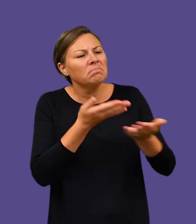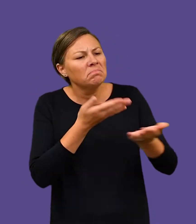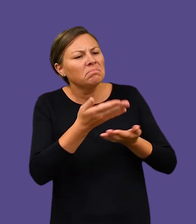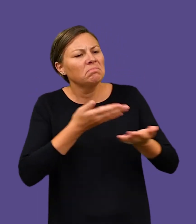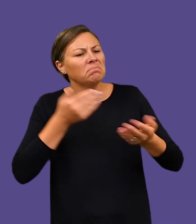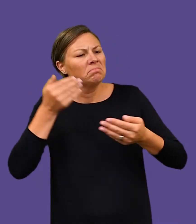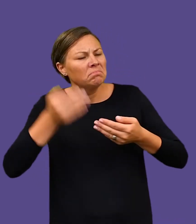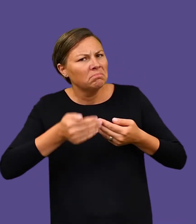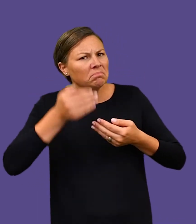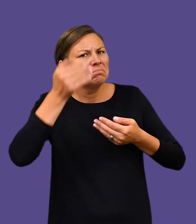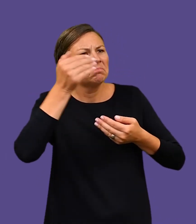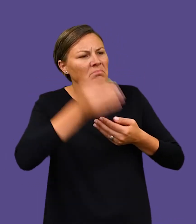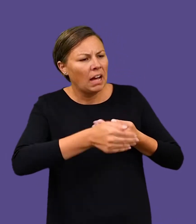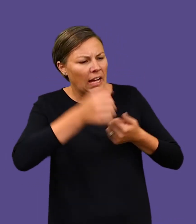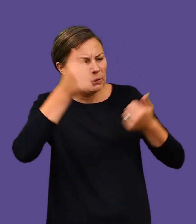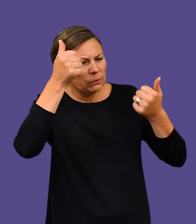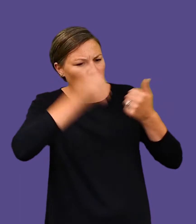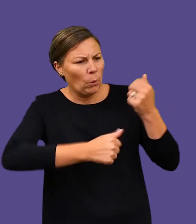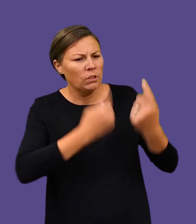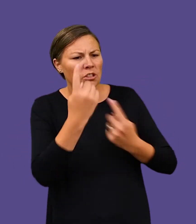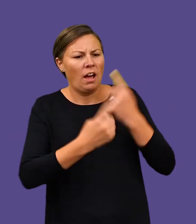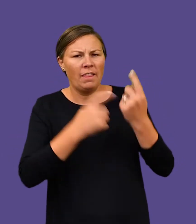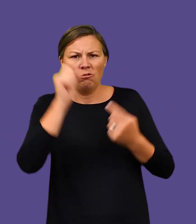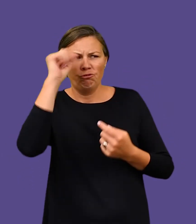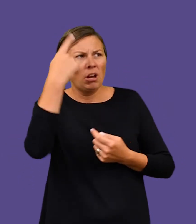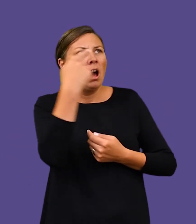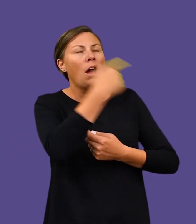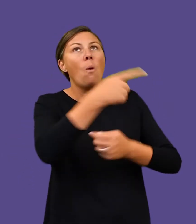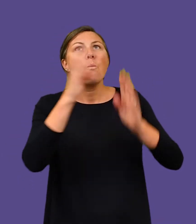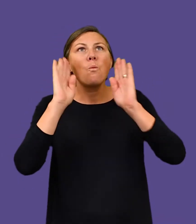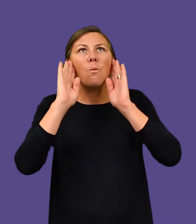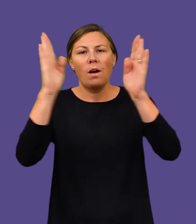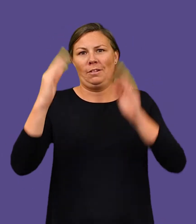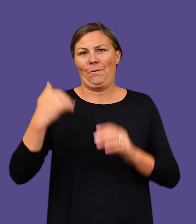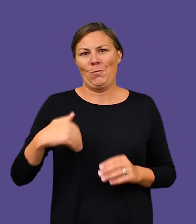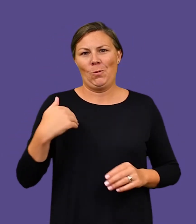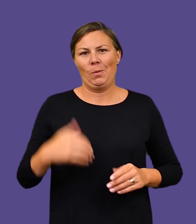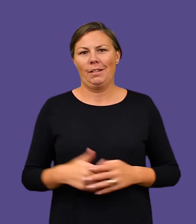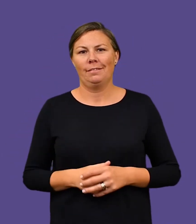Over several weeks, we got to know each other and I discovered I’d met an extraordinary woman,’ says David Darcy.